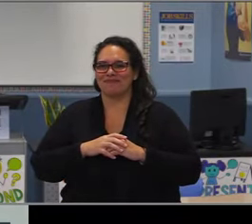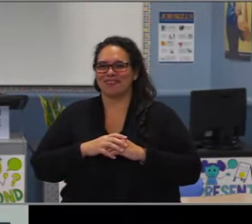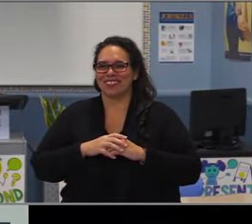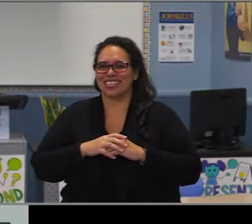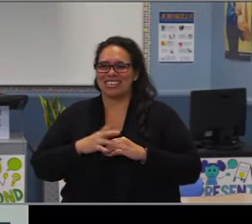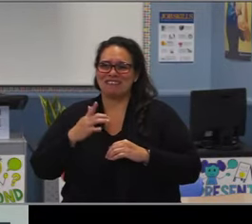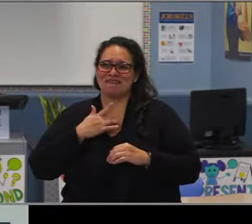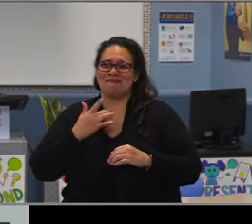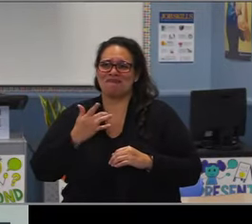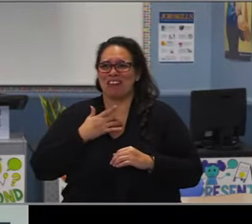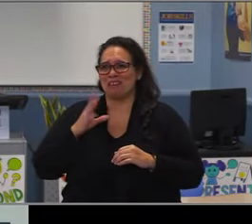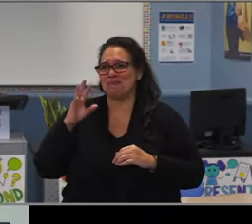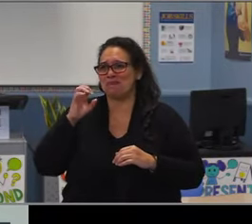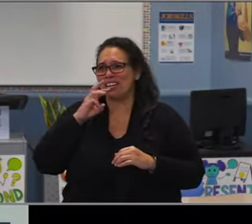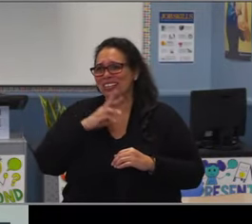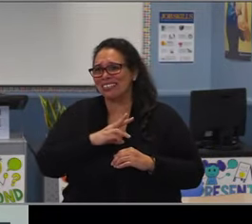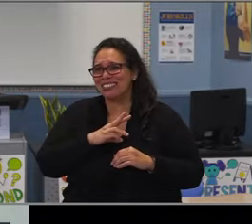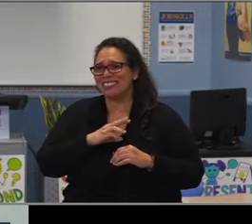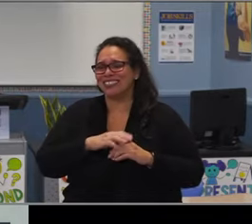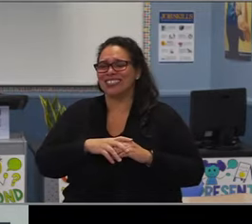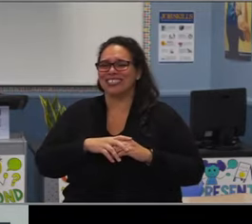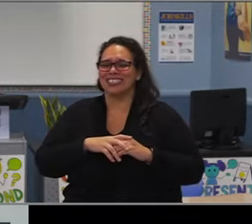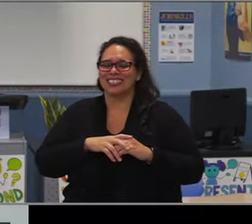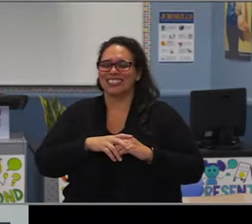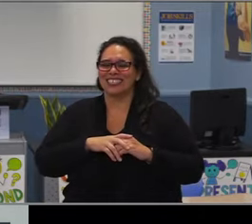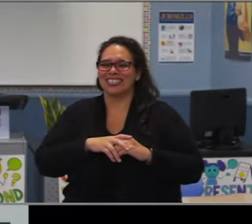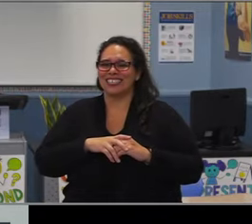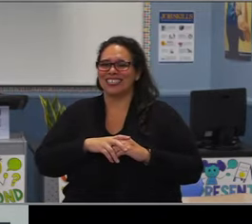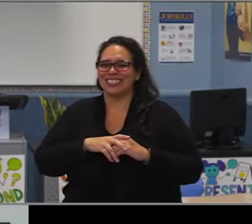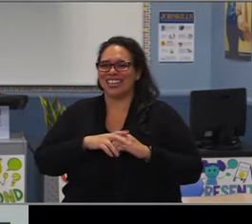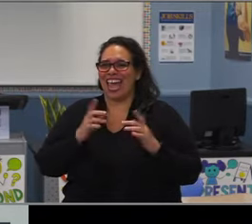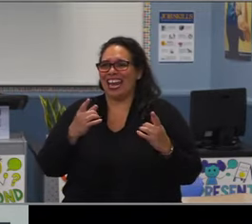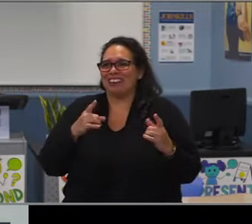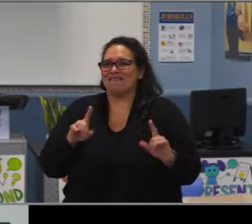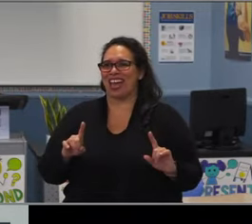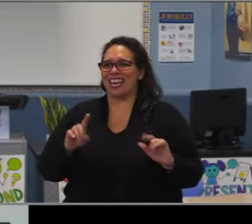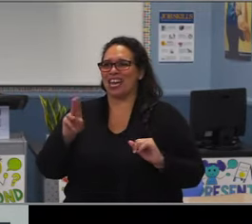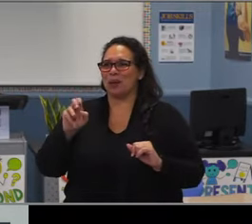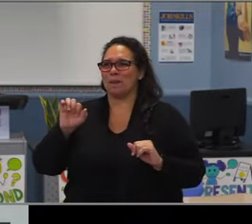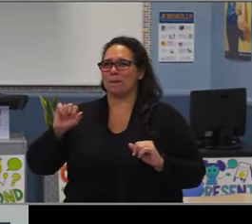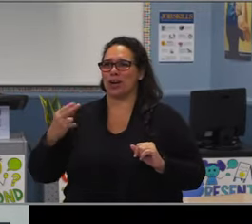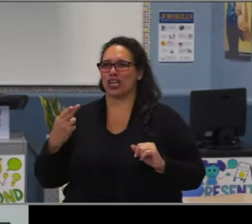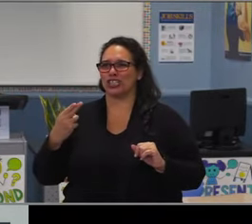for your support of me as a female in leadership, you will be missed greatly.